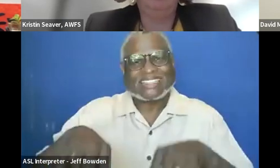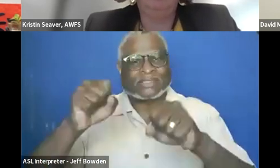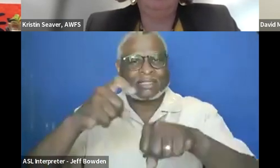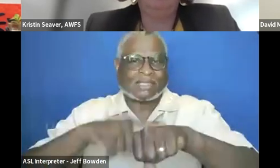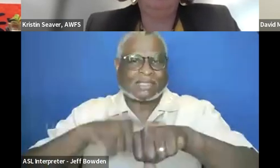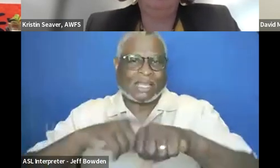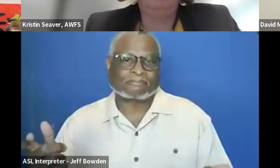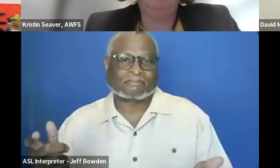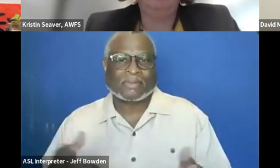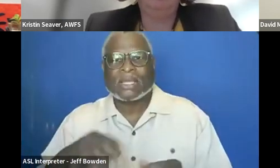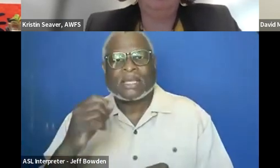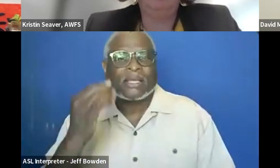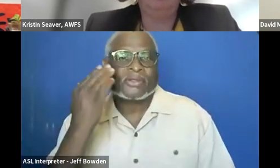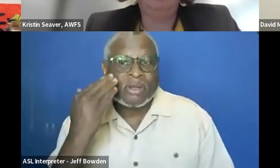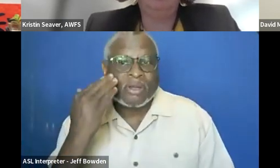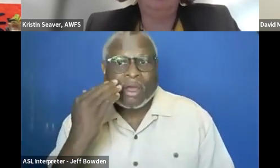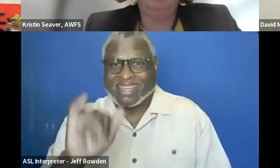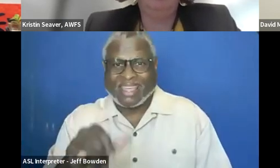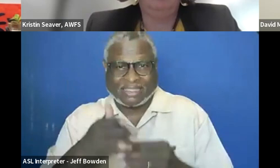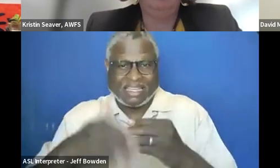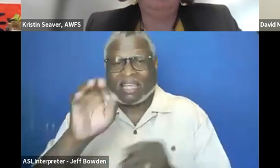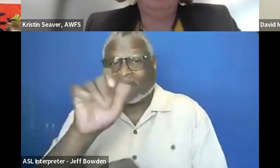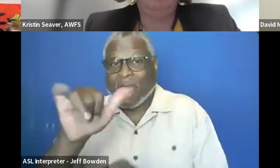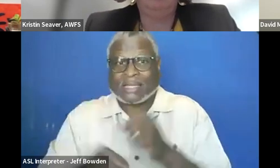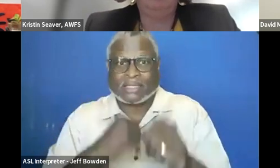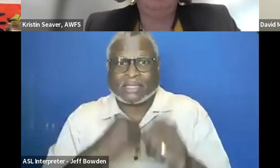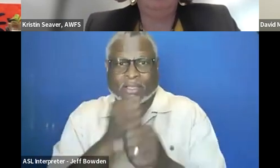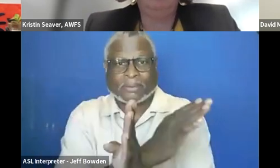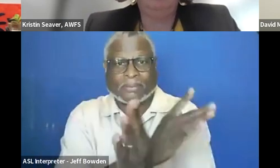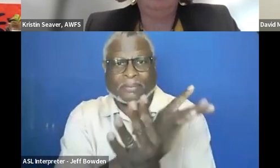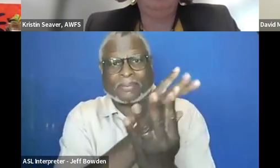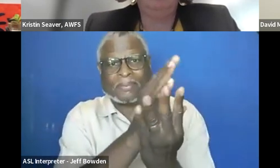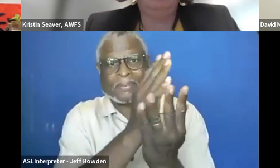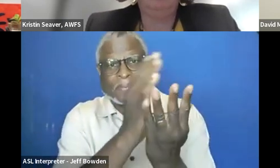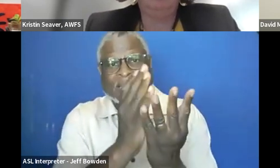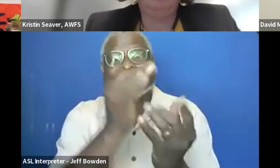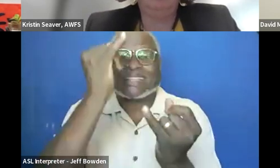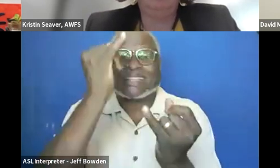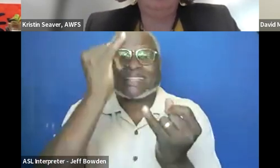and the end of the fiscal year gets closer and closer and so the speed